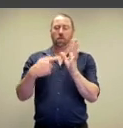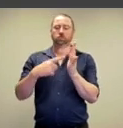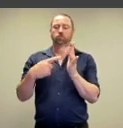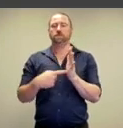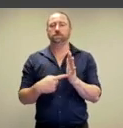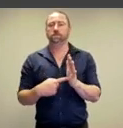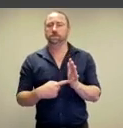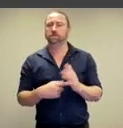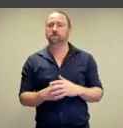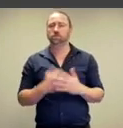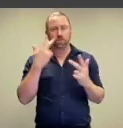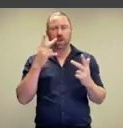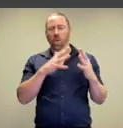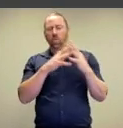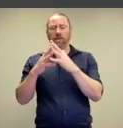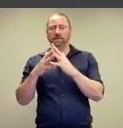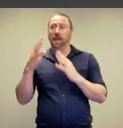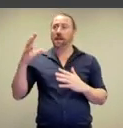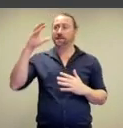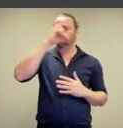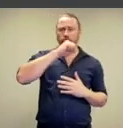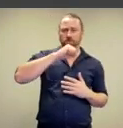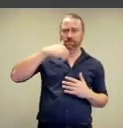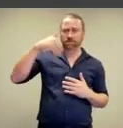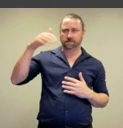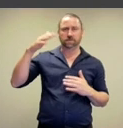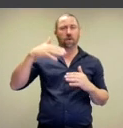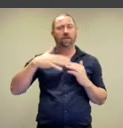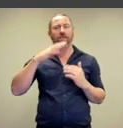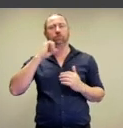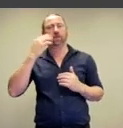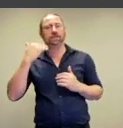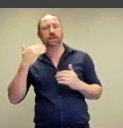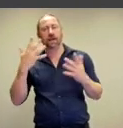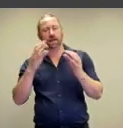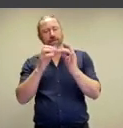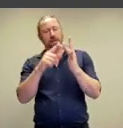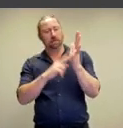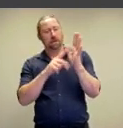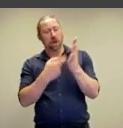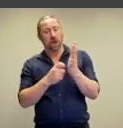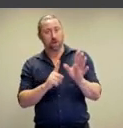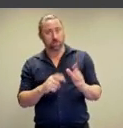in order to highlight and undo